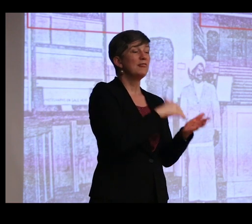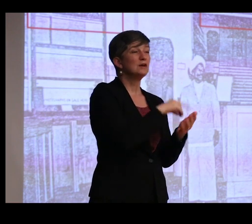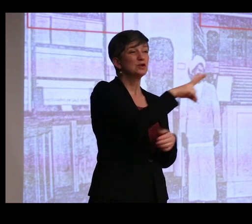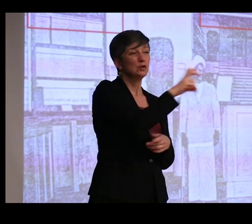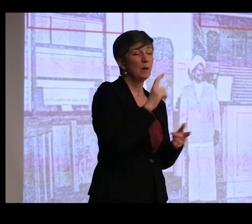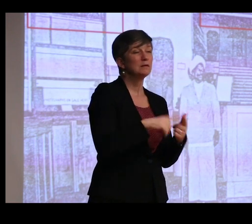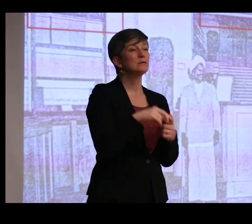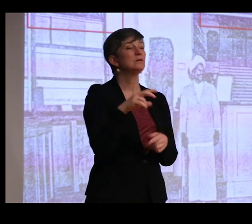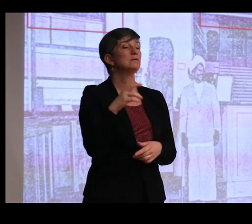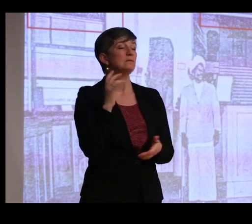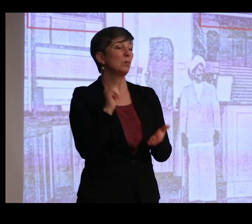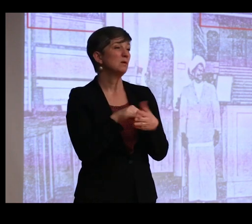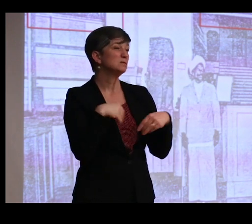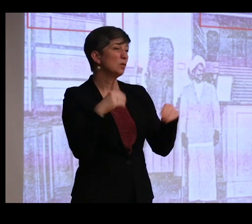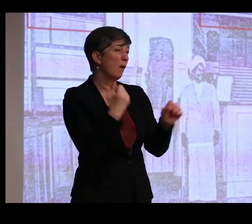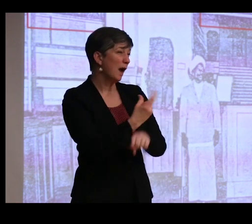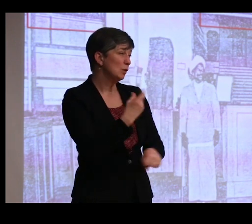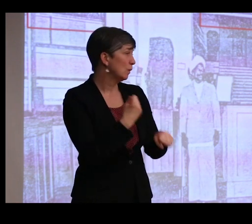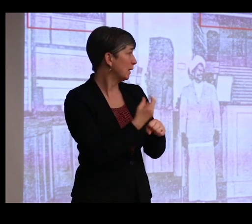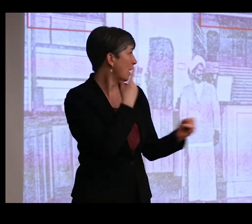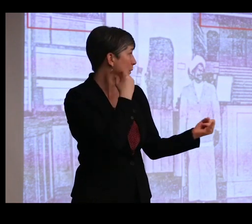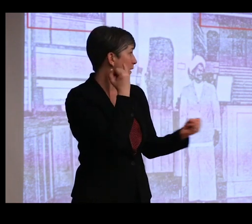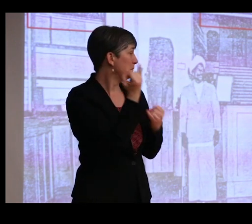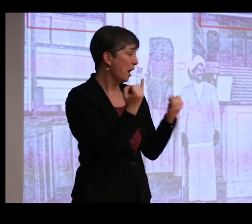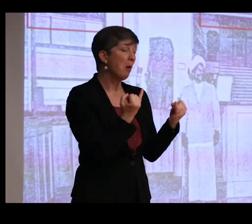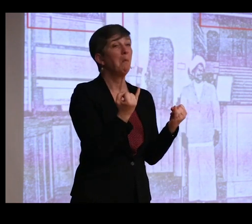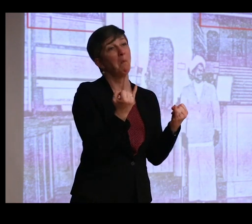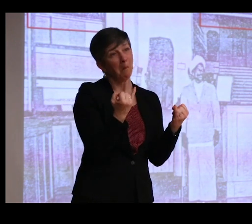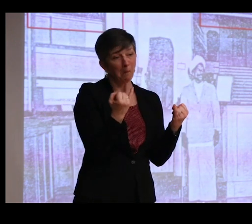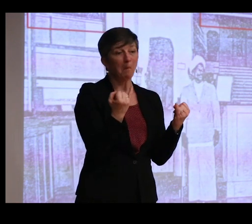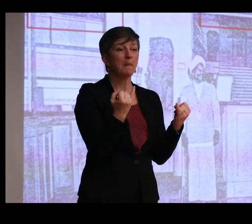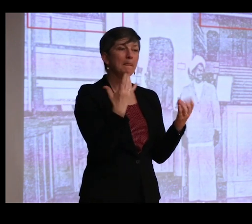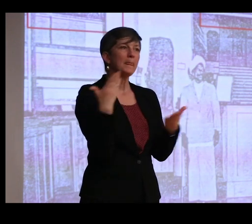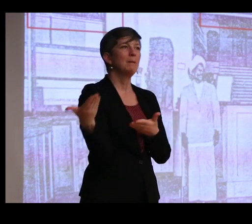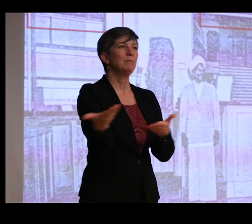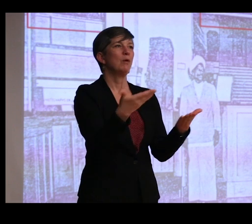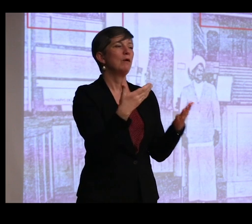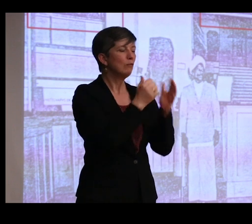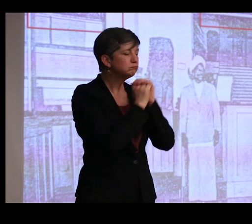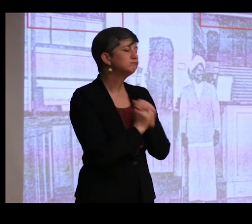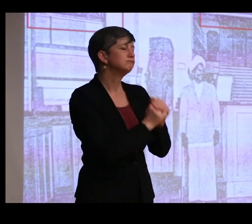were sold annually and, I would imagine, probably functioned as portable devotional images of one's